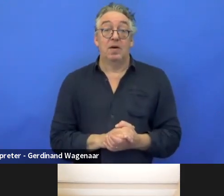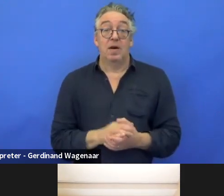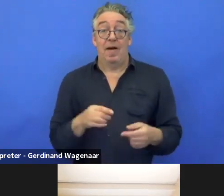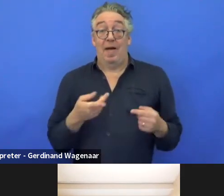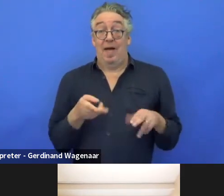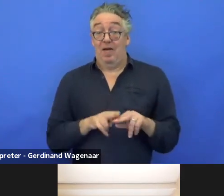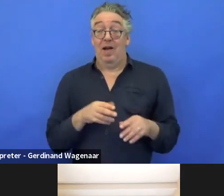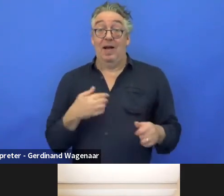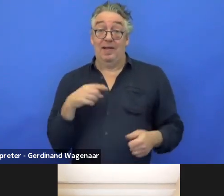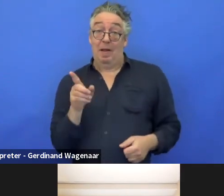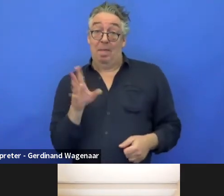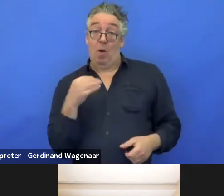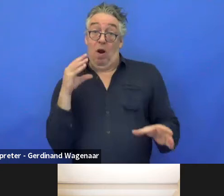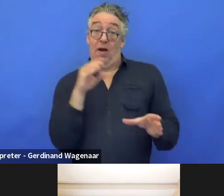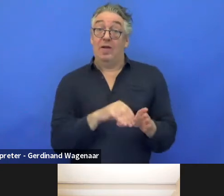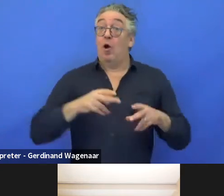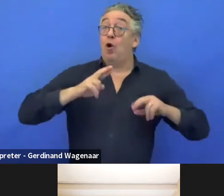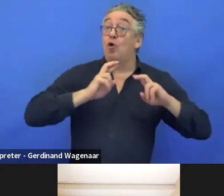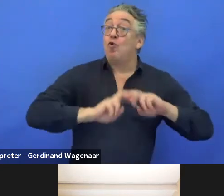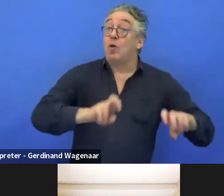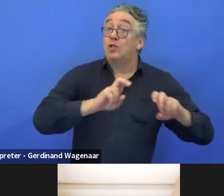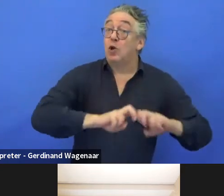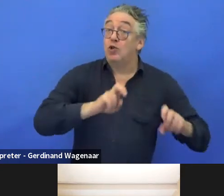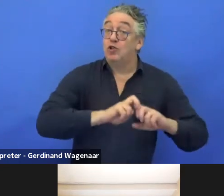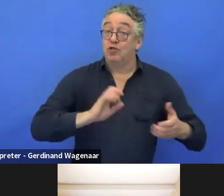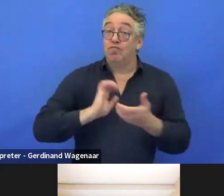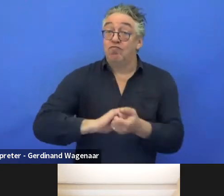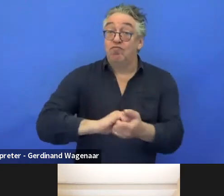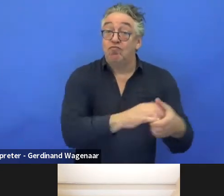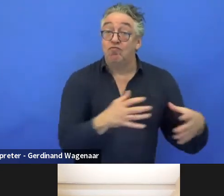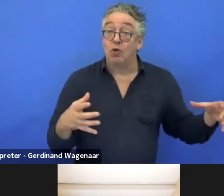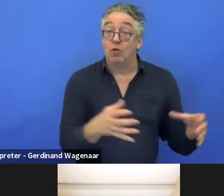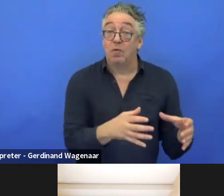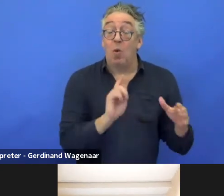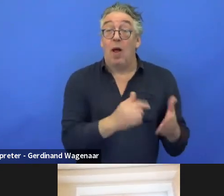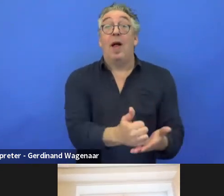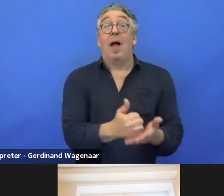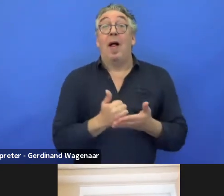always a good opportunity to raise awareness, on visual impairement and accessibility.